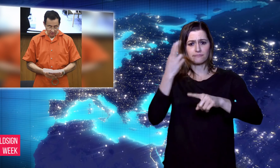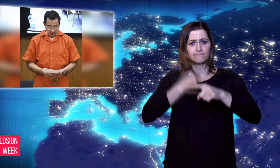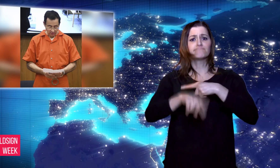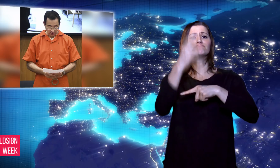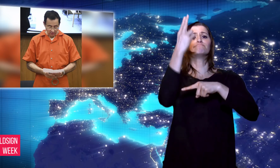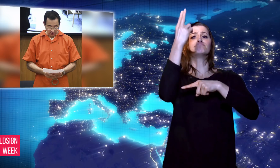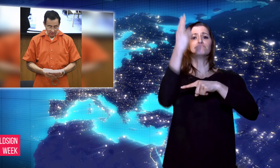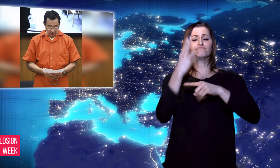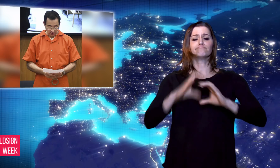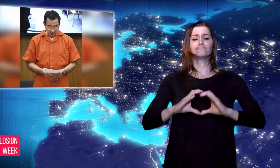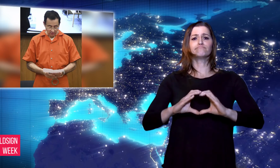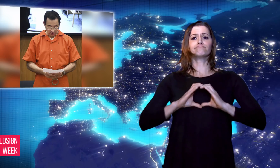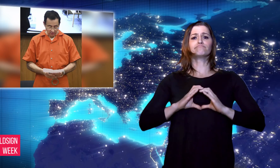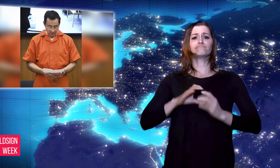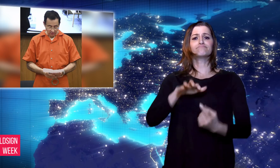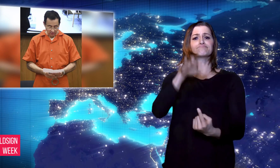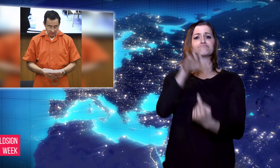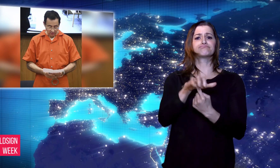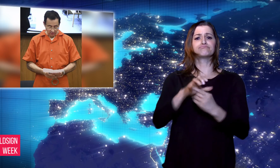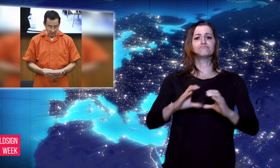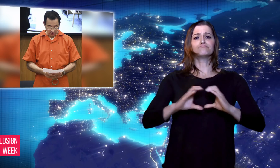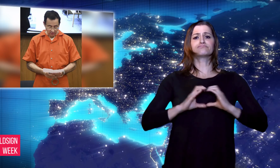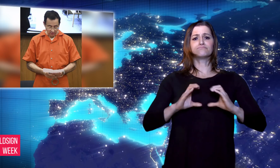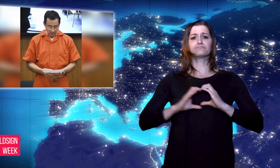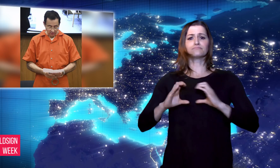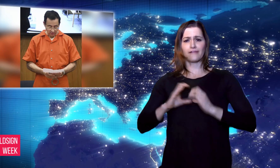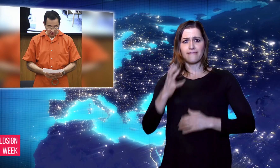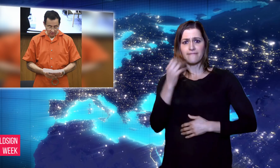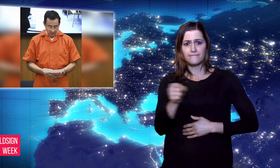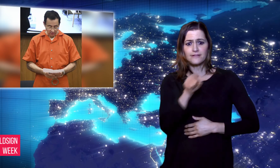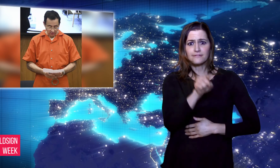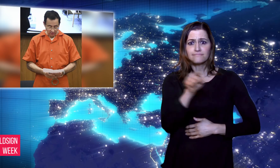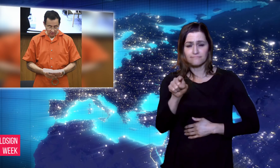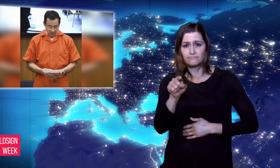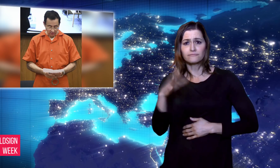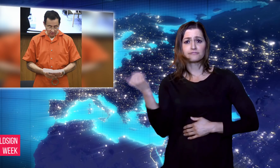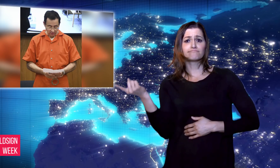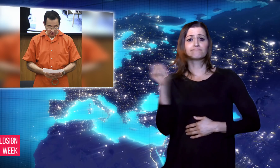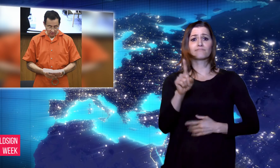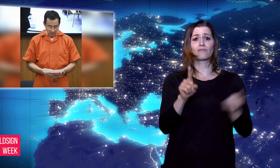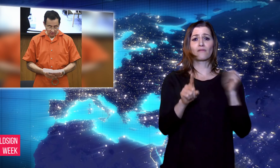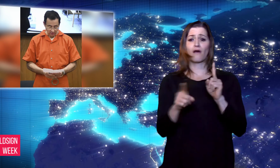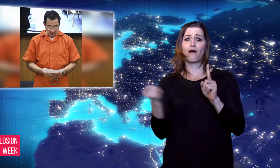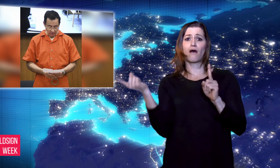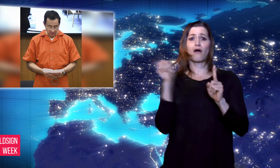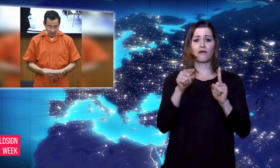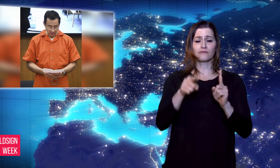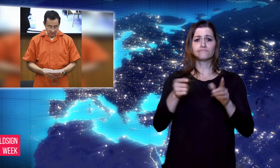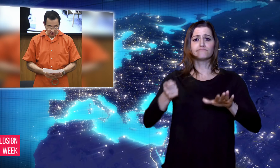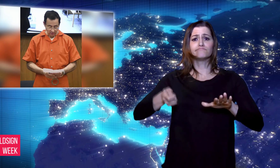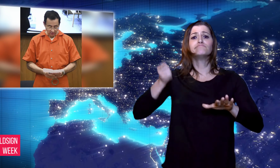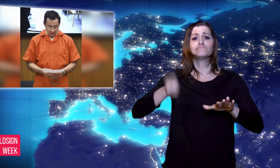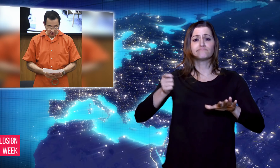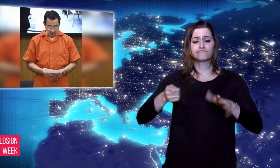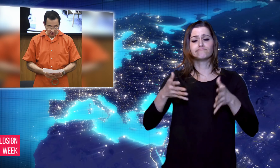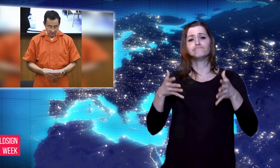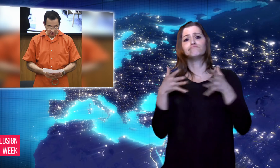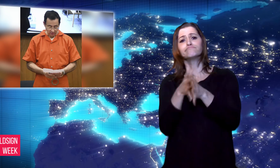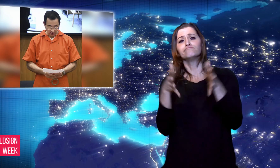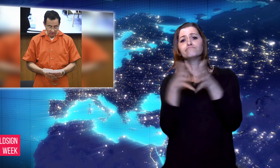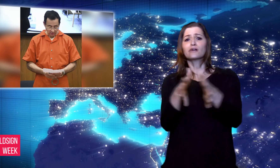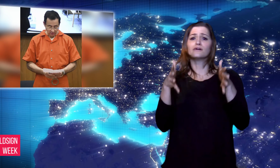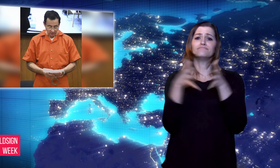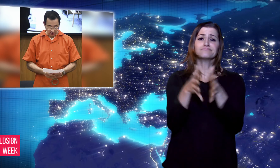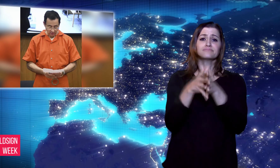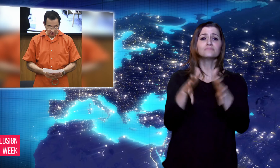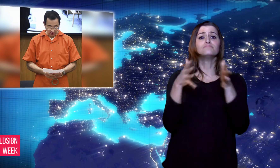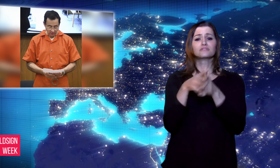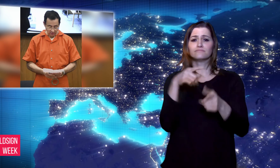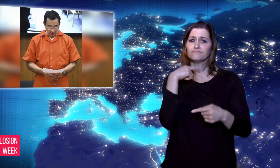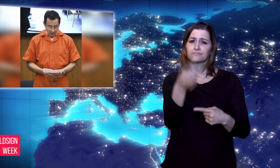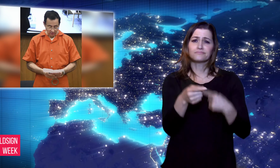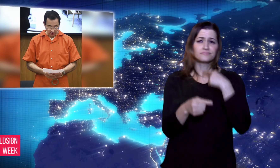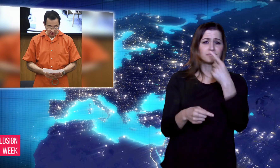sexual abuse they suffered while under